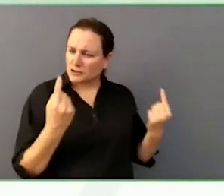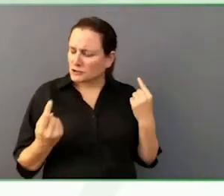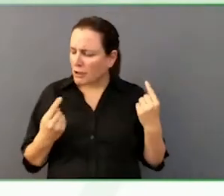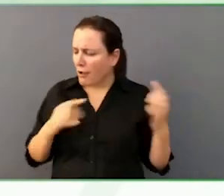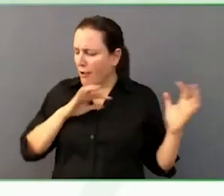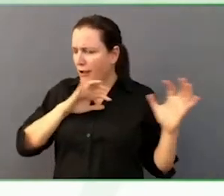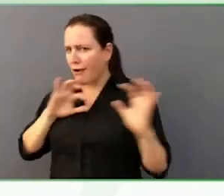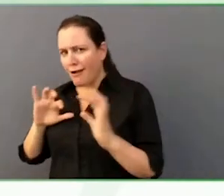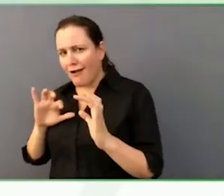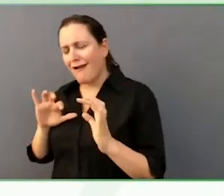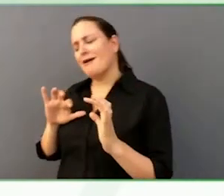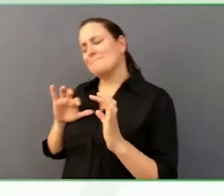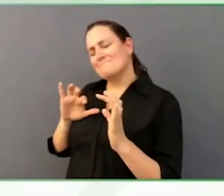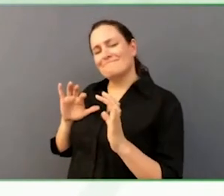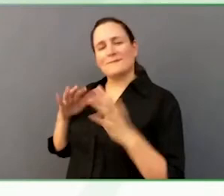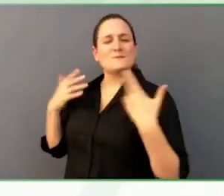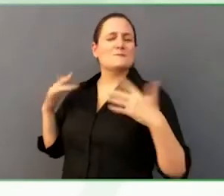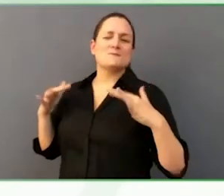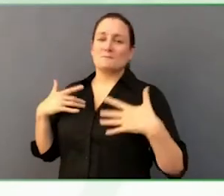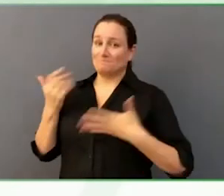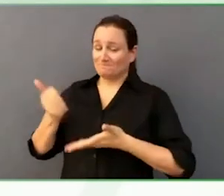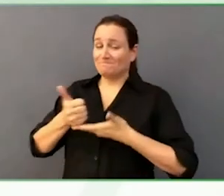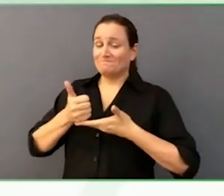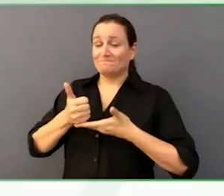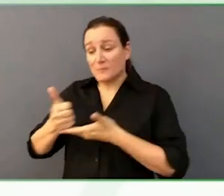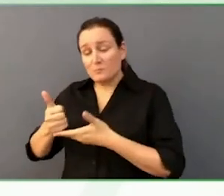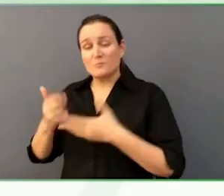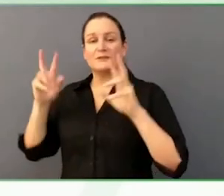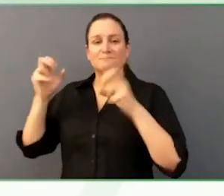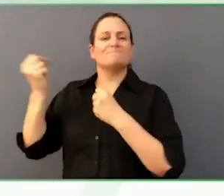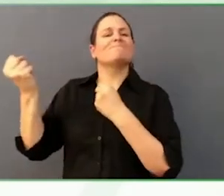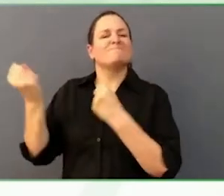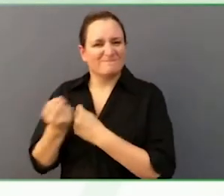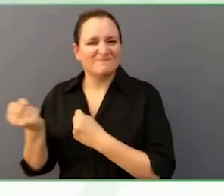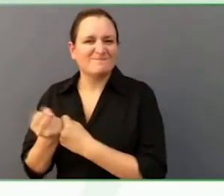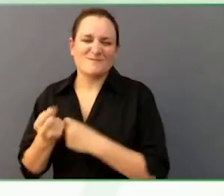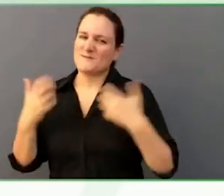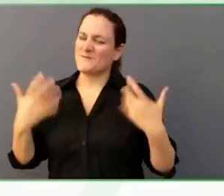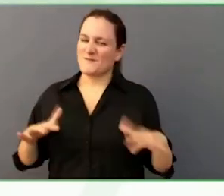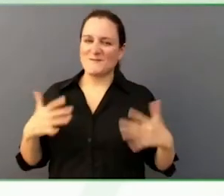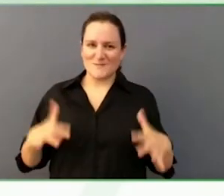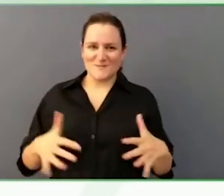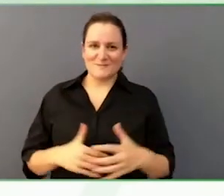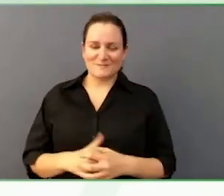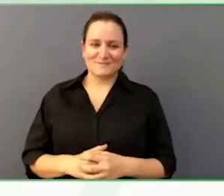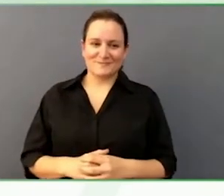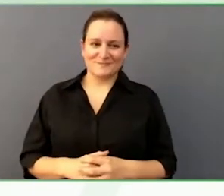So, it is really neat, and we look at those goals on a monthly basis,